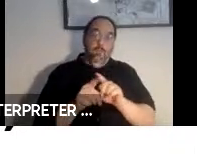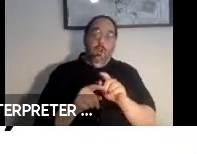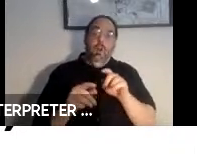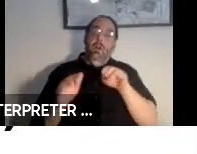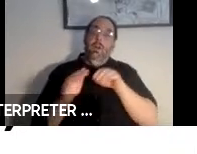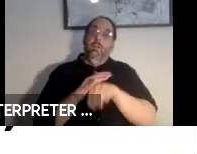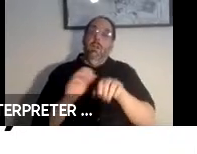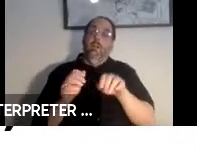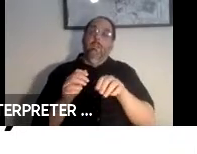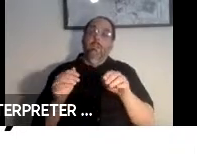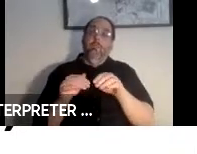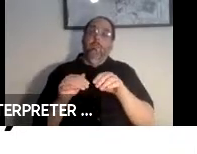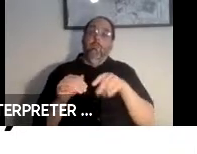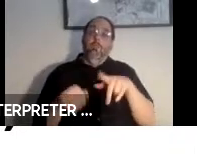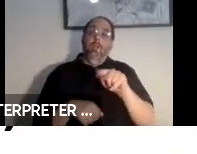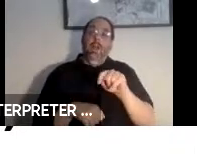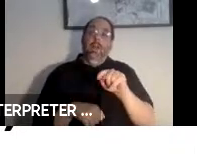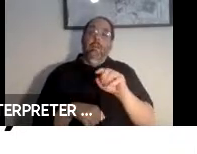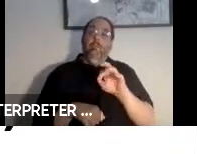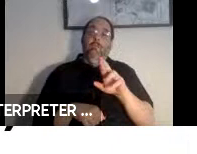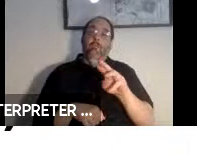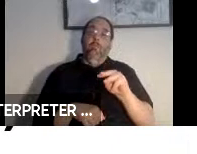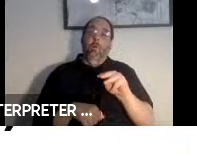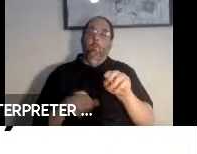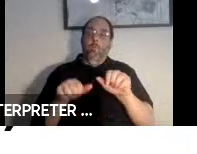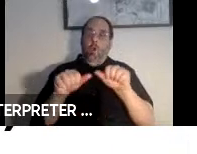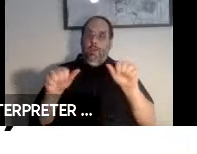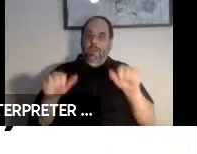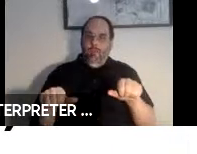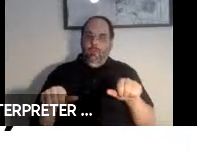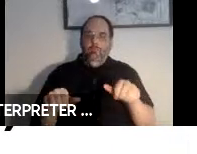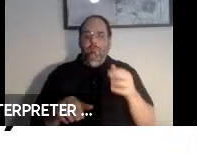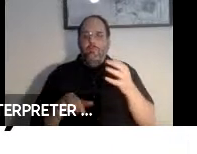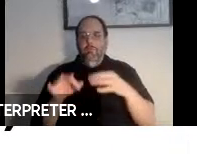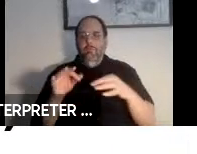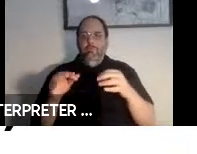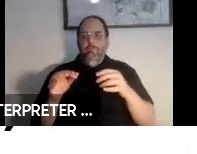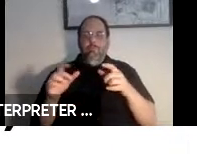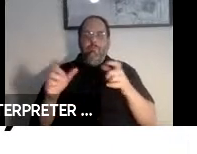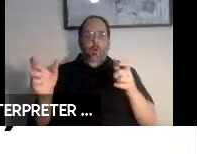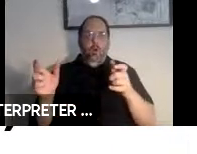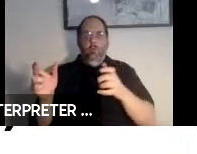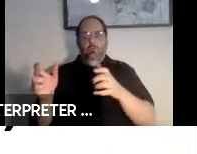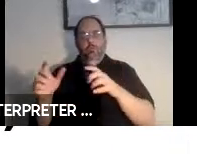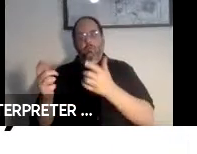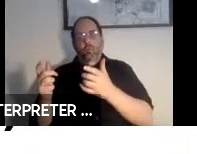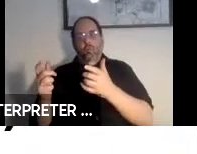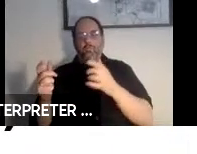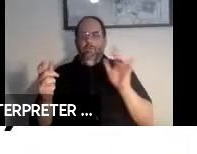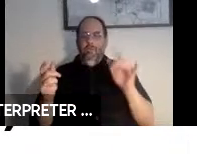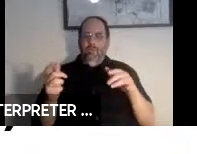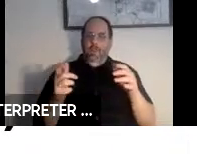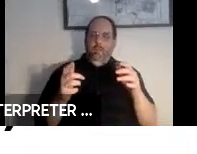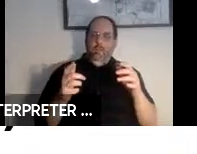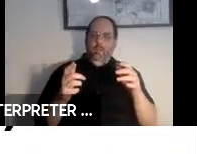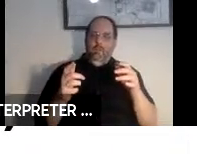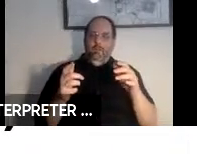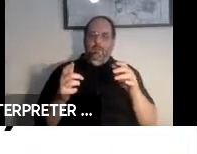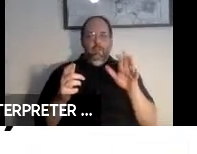platform architecture. It is a large ranging group. Their mandate is their charter is to